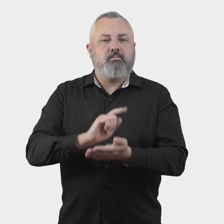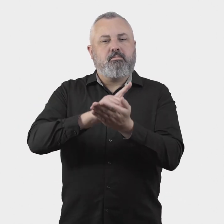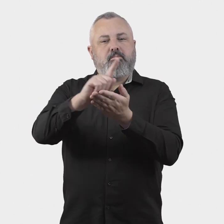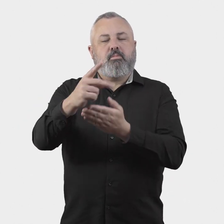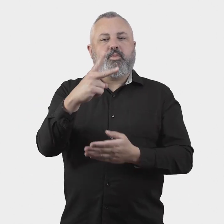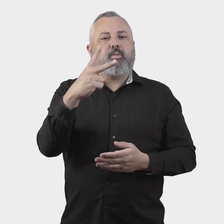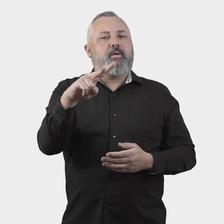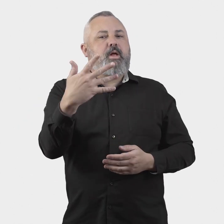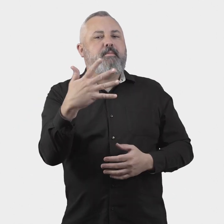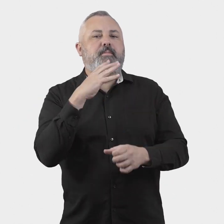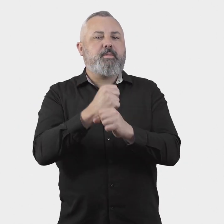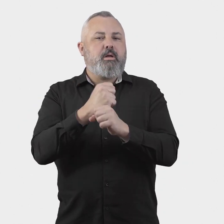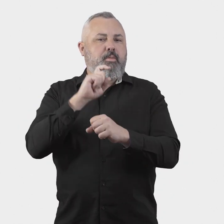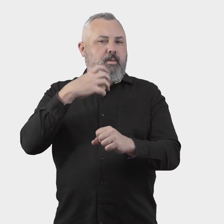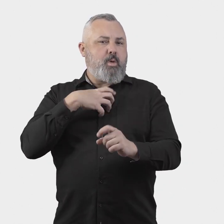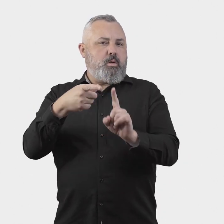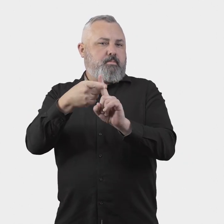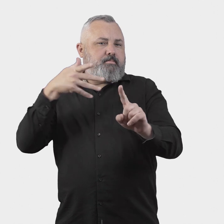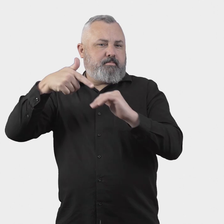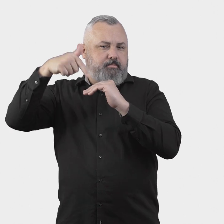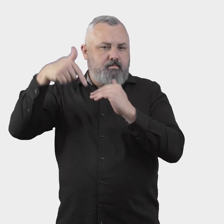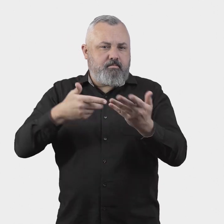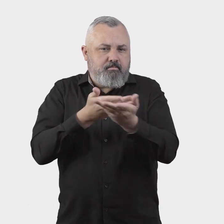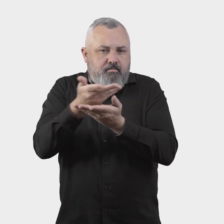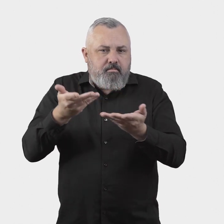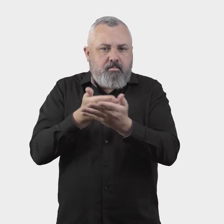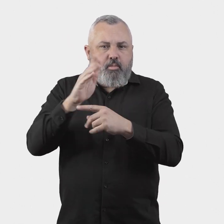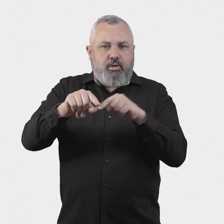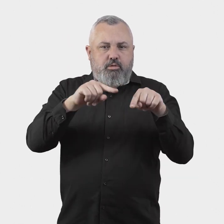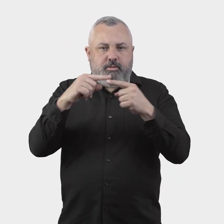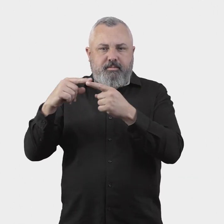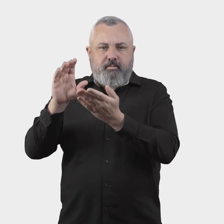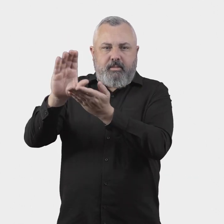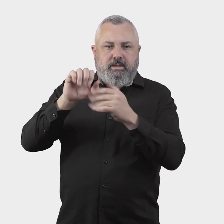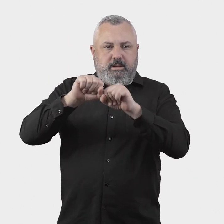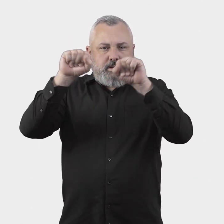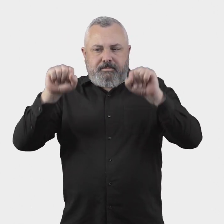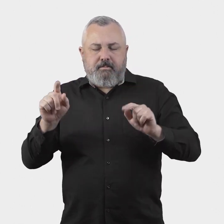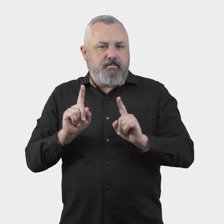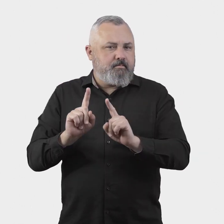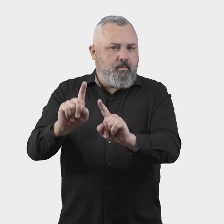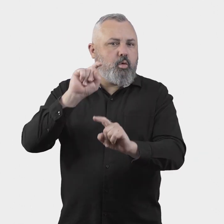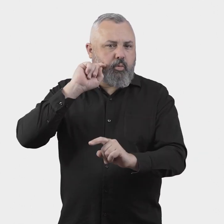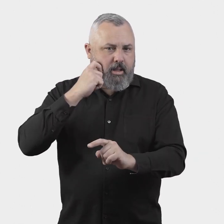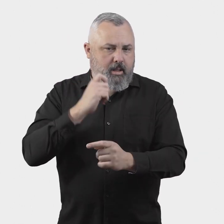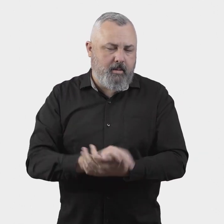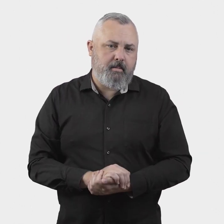The government will conduct more detailed consultation with relevant industry participants on specific funding arrangements in 2025.